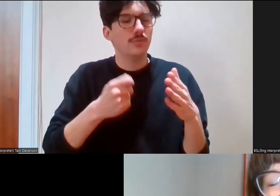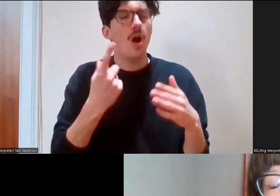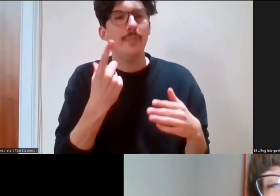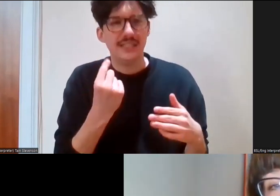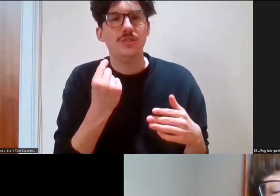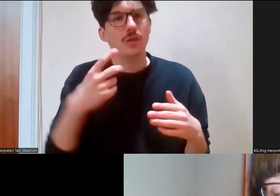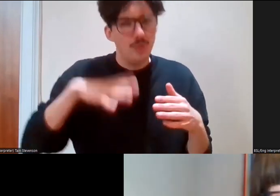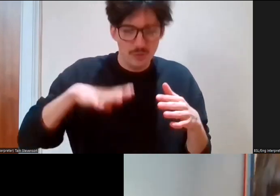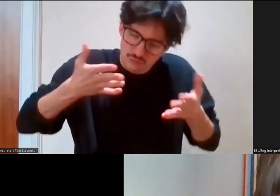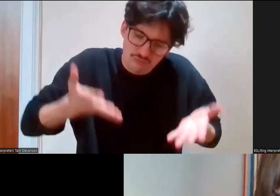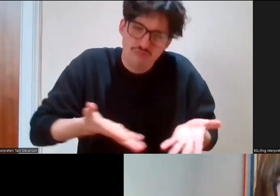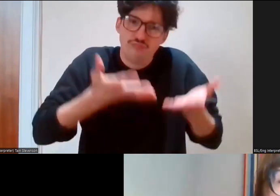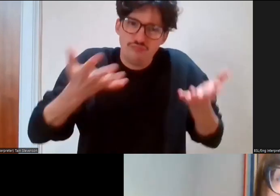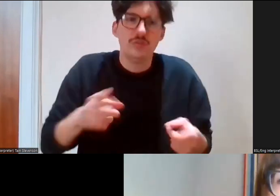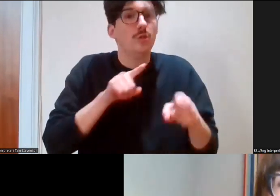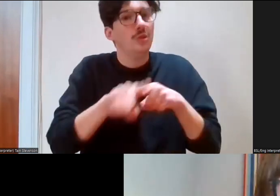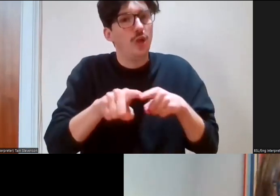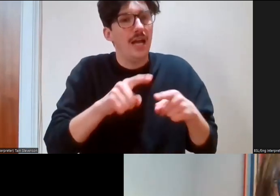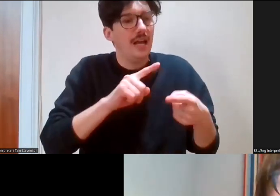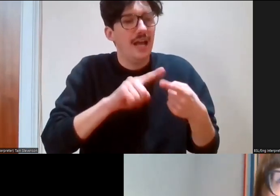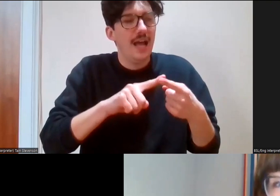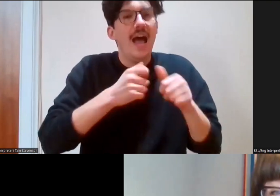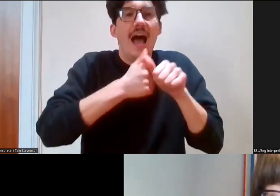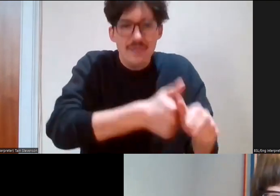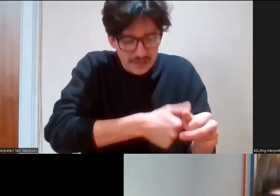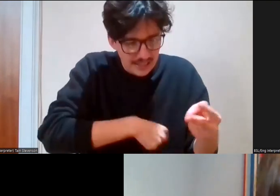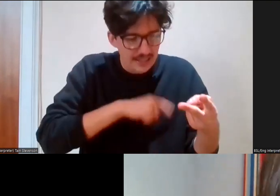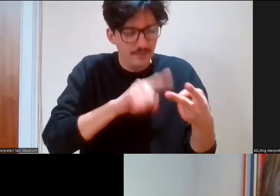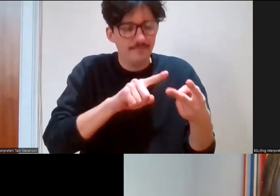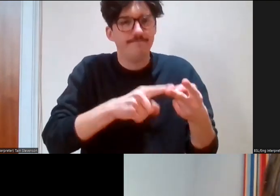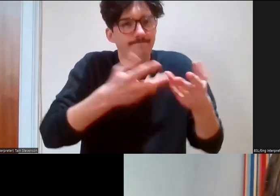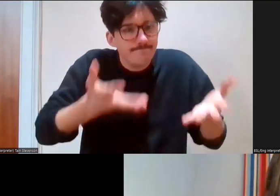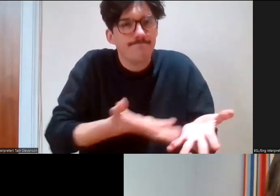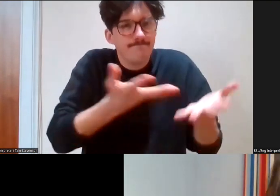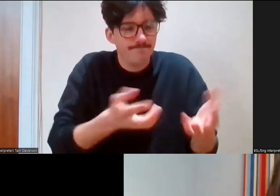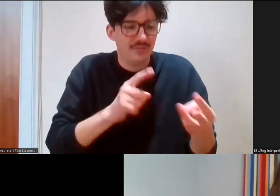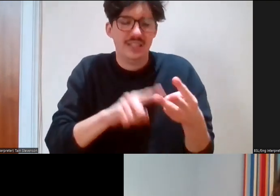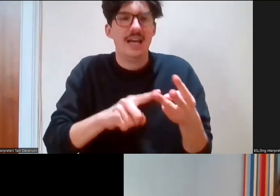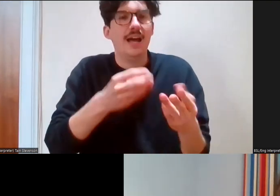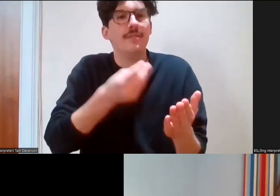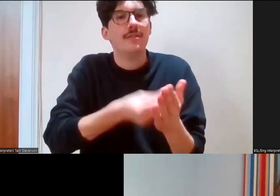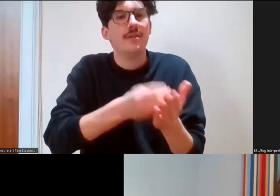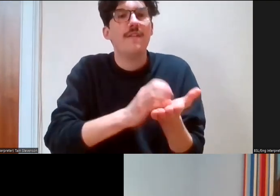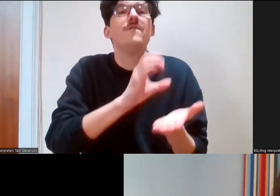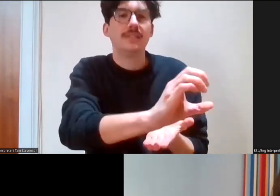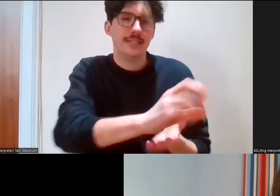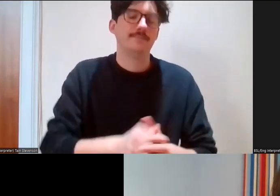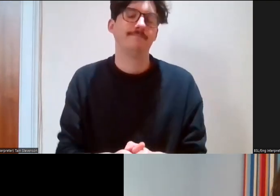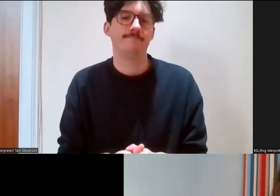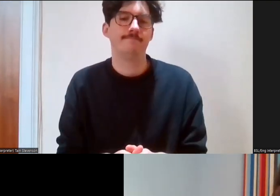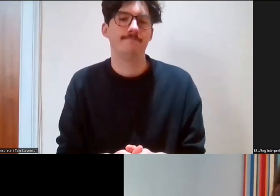development, events, and funding. So, I think that's all I need to say in terms of the event